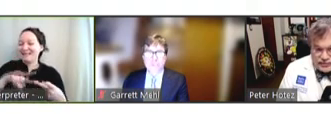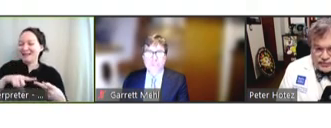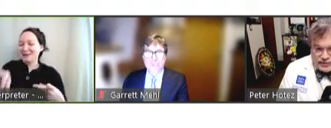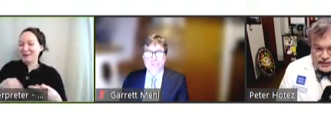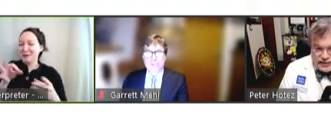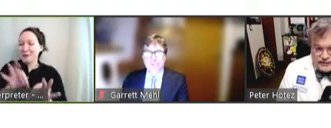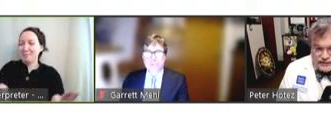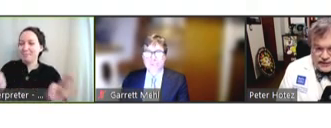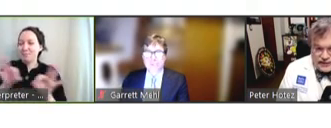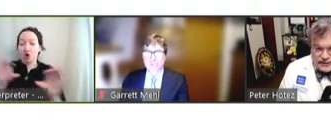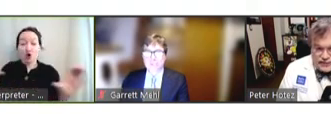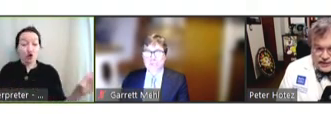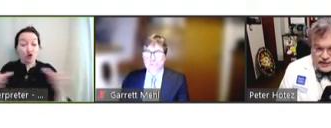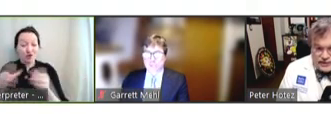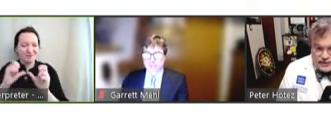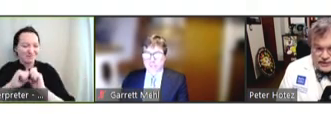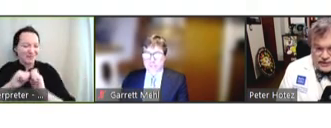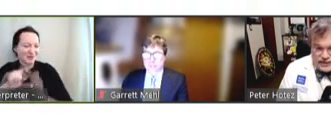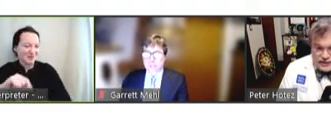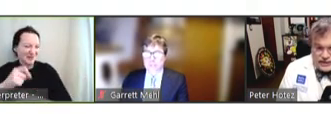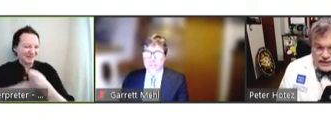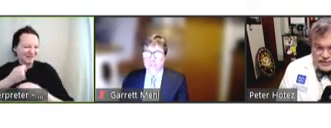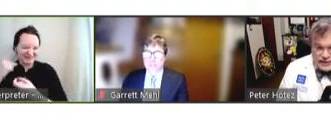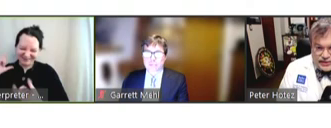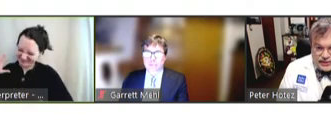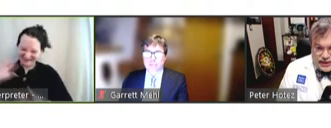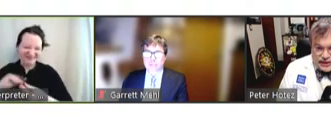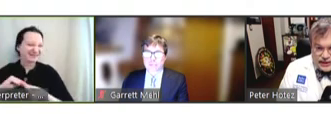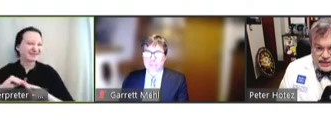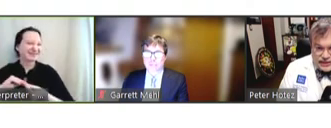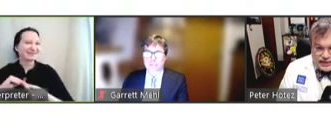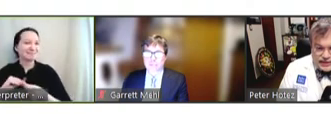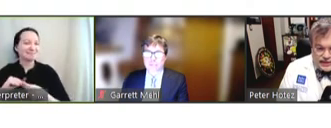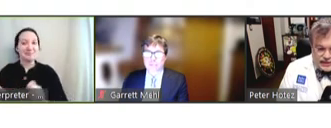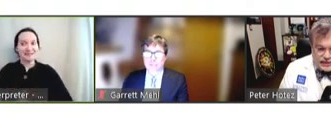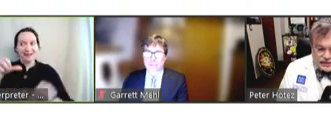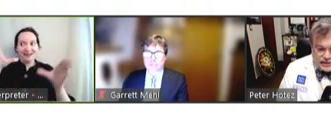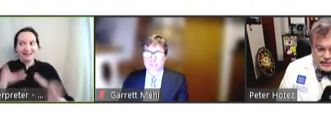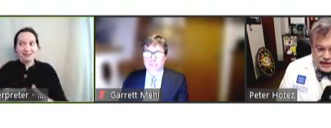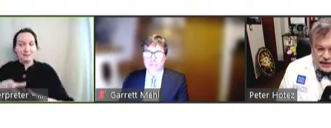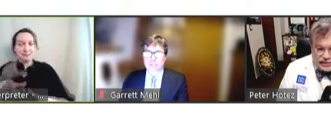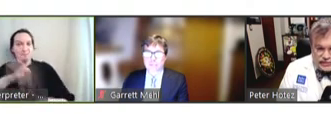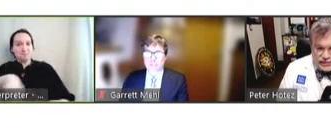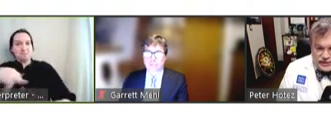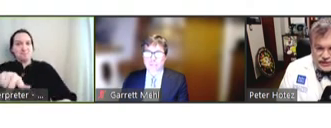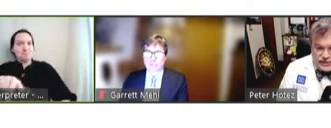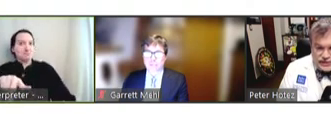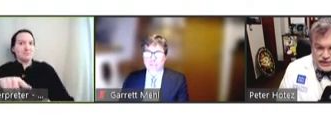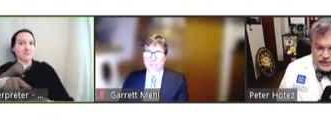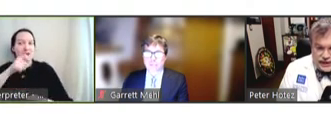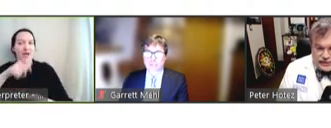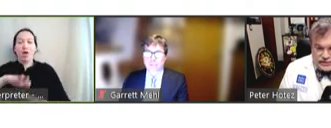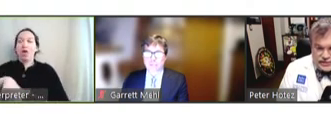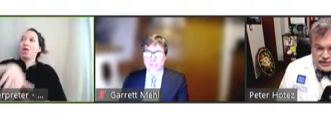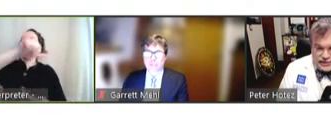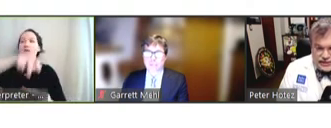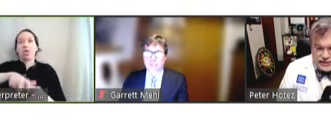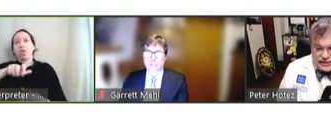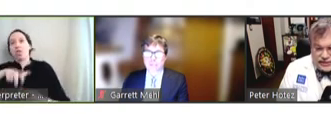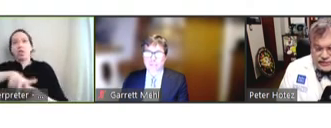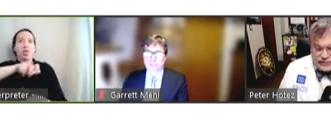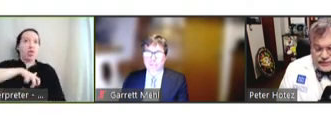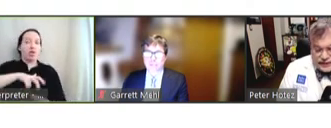group together for the last 20 years, and keeping our scientists not losing steam. I think we've had